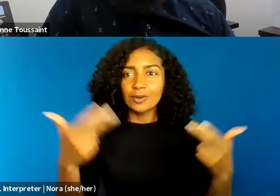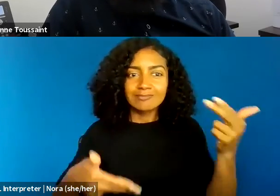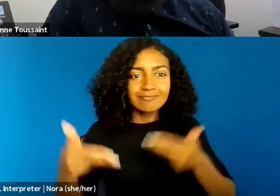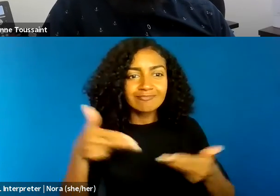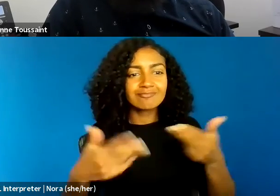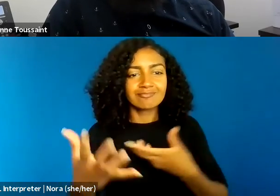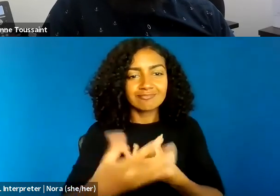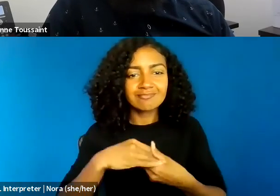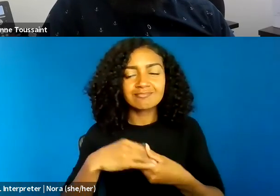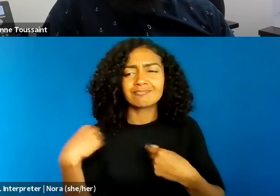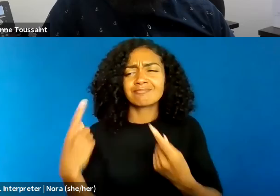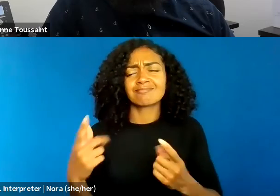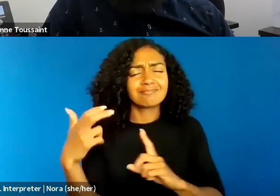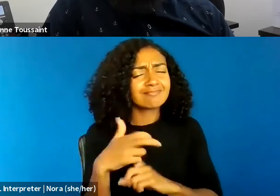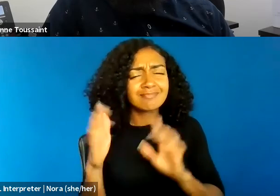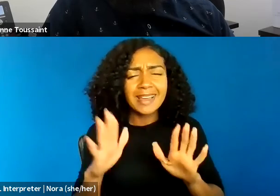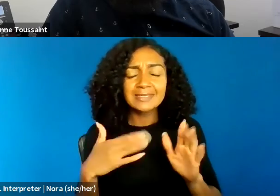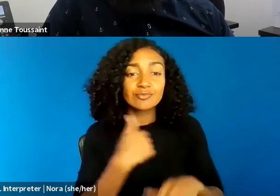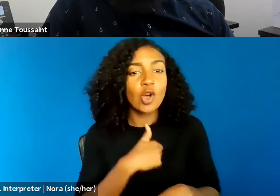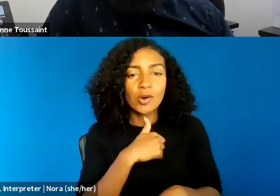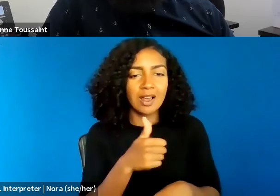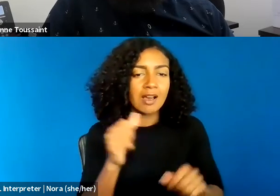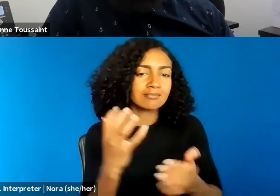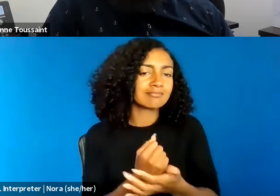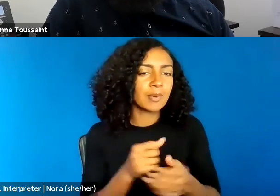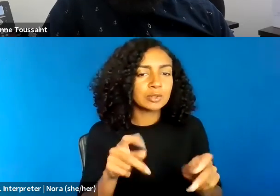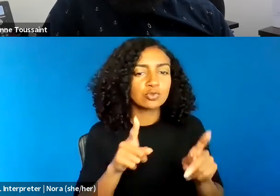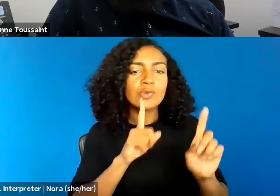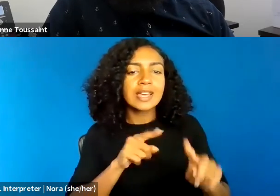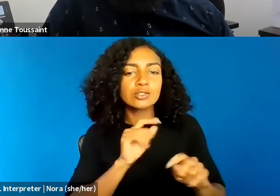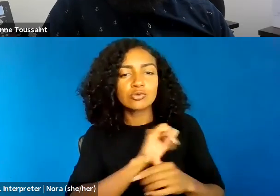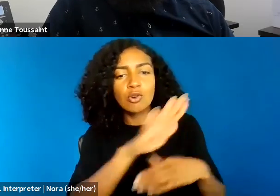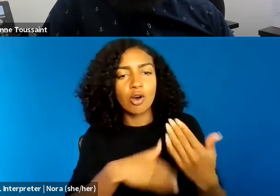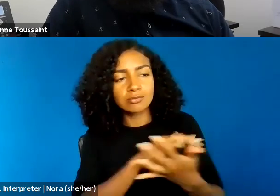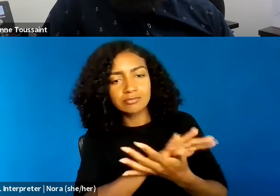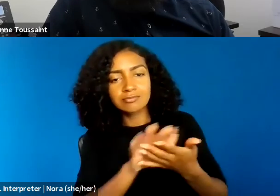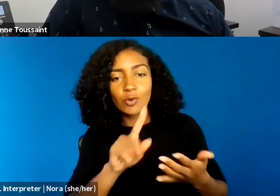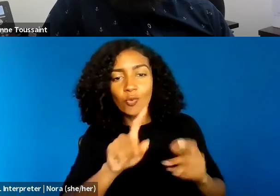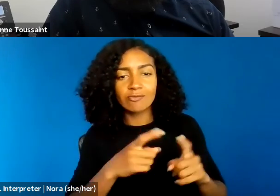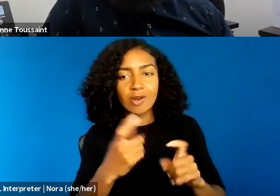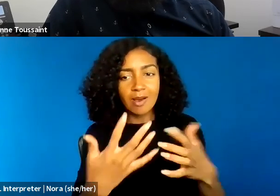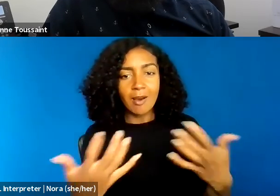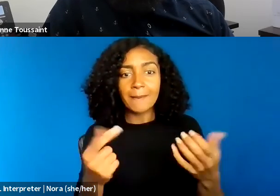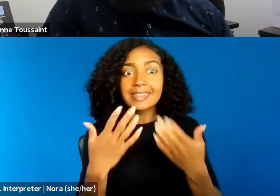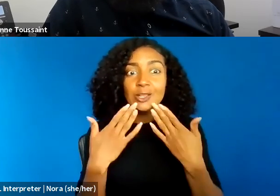I'm sorry we didn't get a chance to get through all of the questions, but yeah, thank you so much, and I'll go ahead and turn it to Kendra